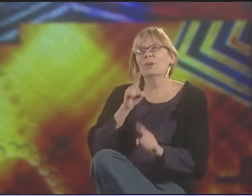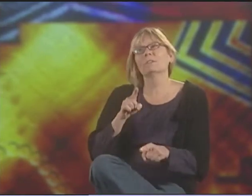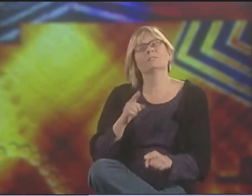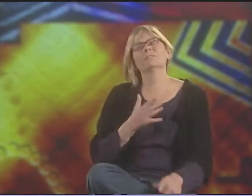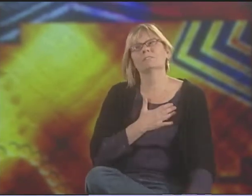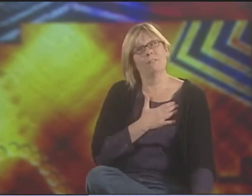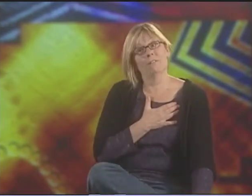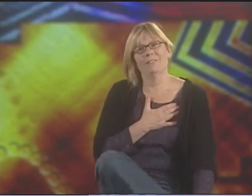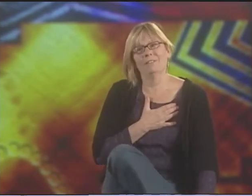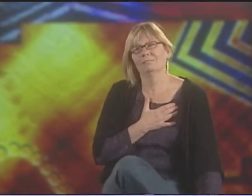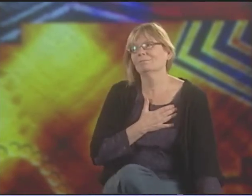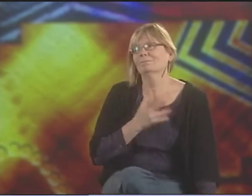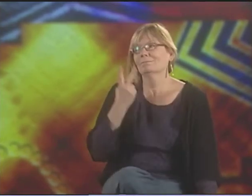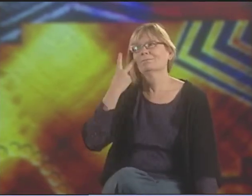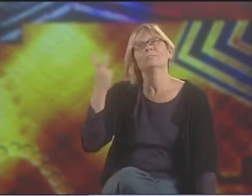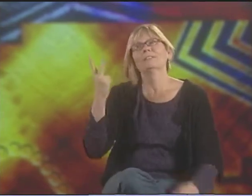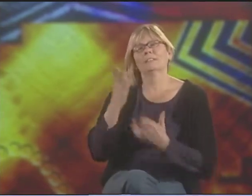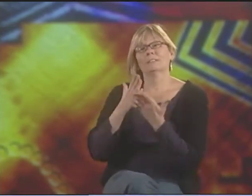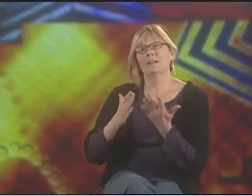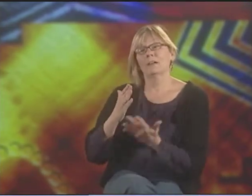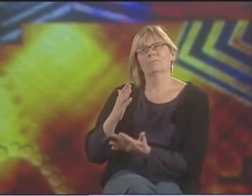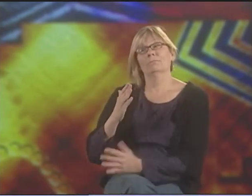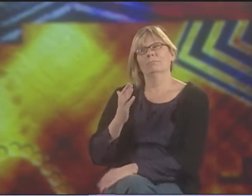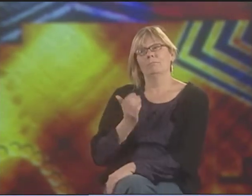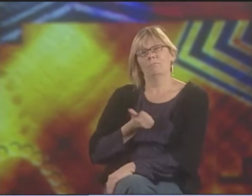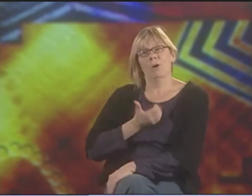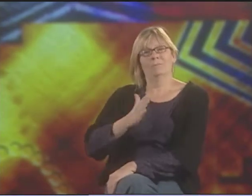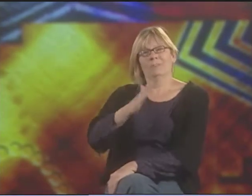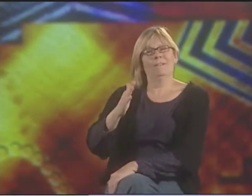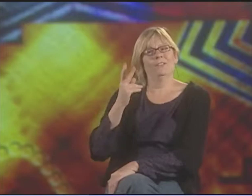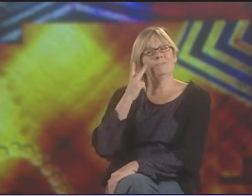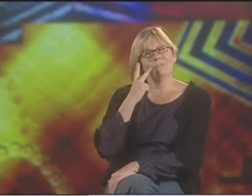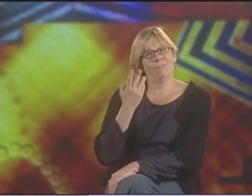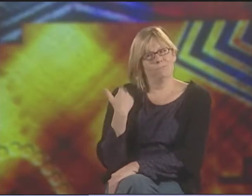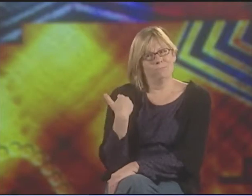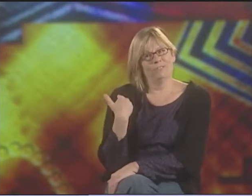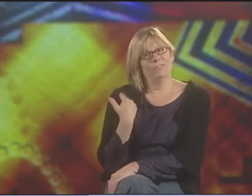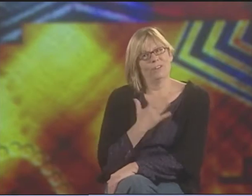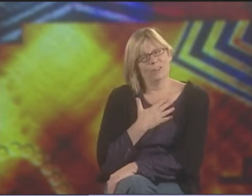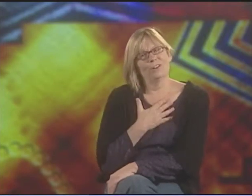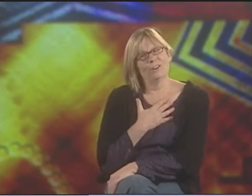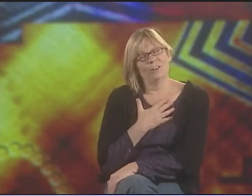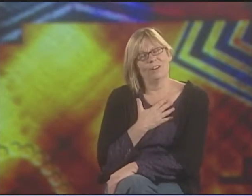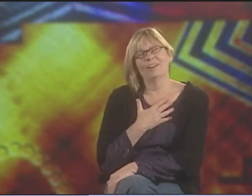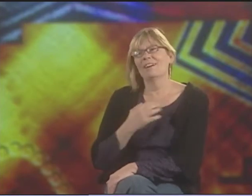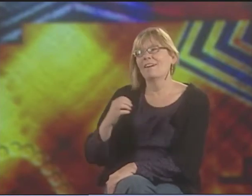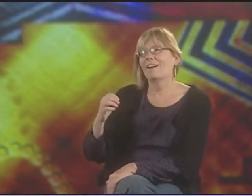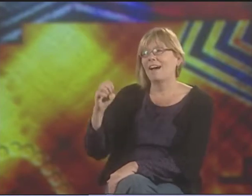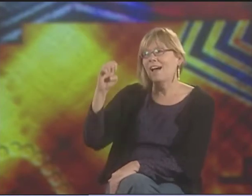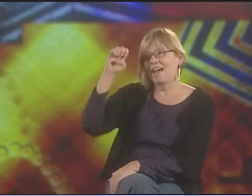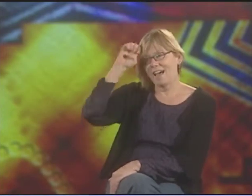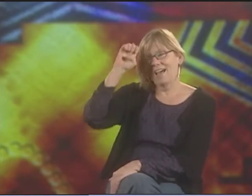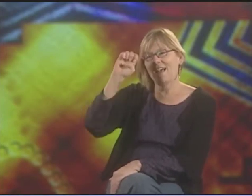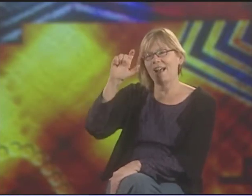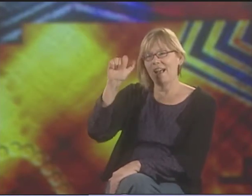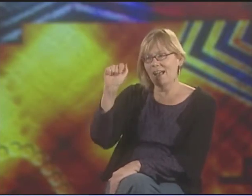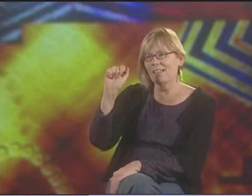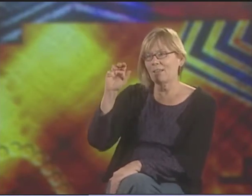MY FIRST RESPONSE IS WHEW. WOW, I SEE SOME POEMS-- I SAW SOME POEMS ON YOUR SAMPLER I'D NEVER SEEN BEFORE.